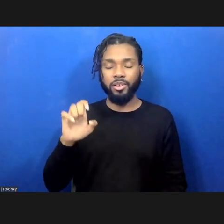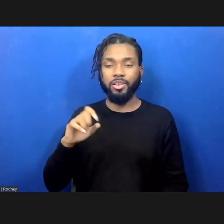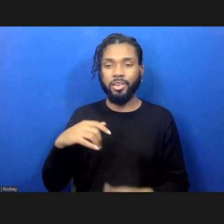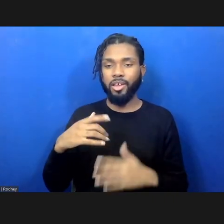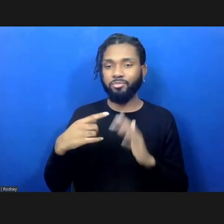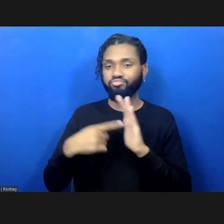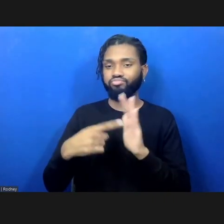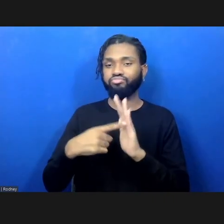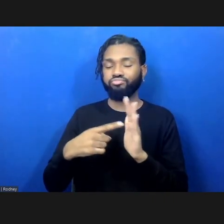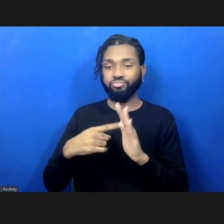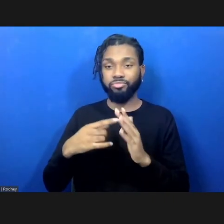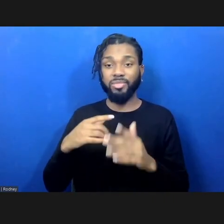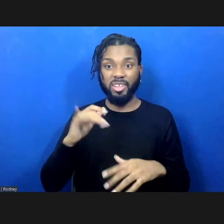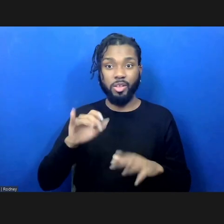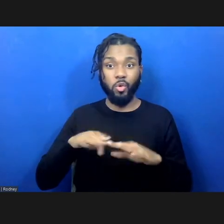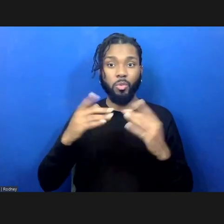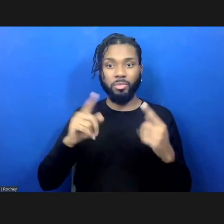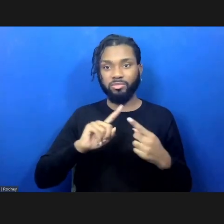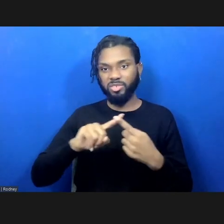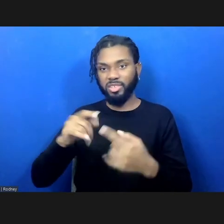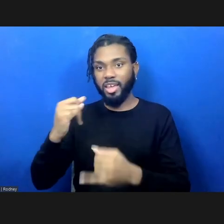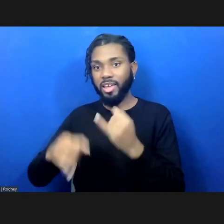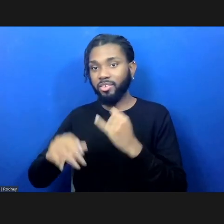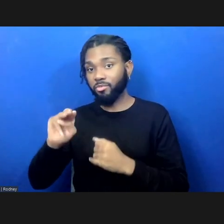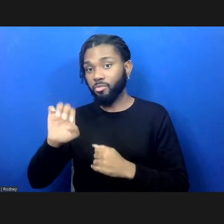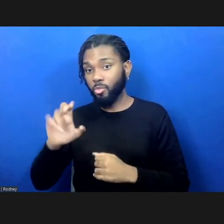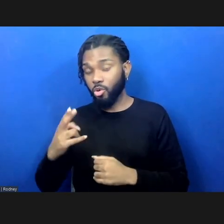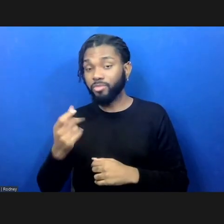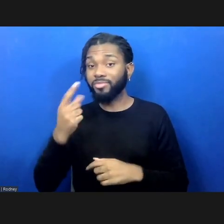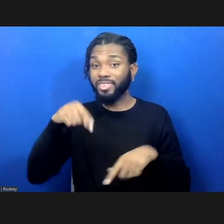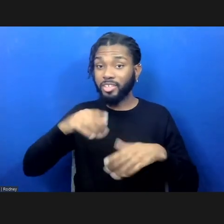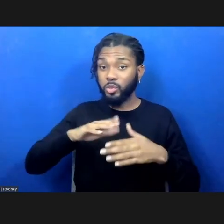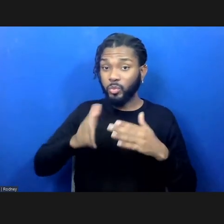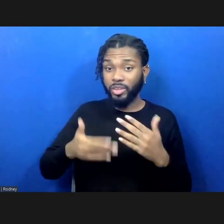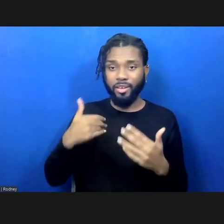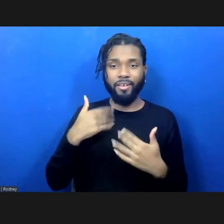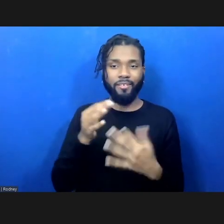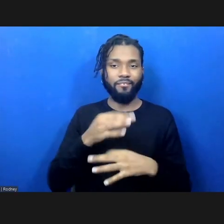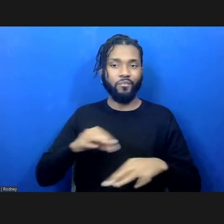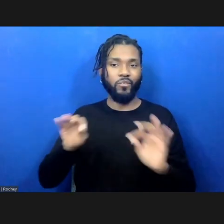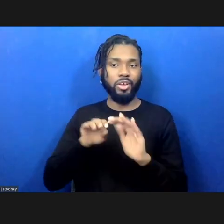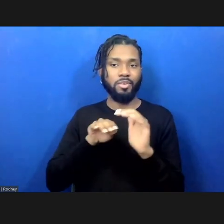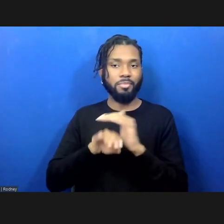It's open through the end of March. This weekend, it's free admission, so take advantage of that.